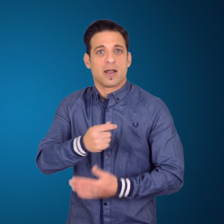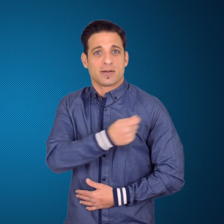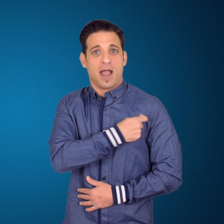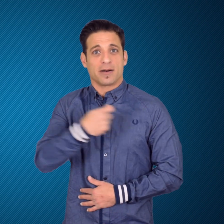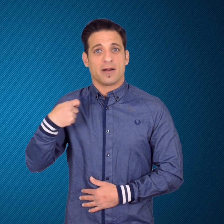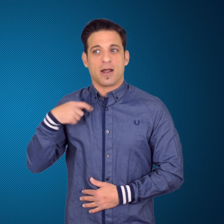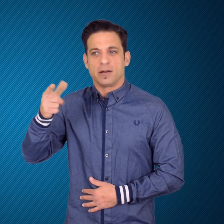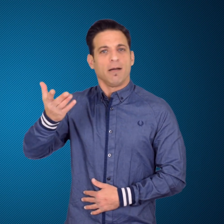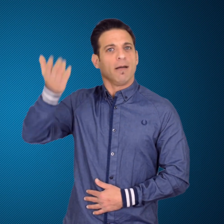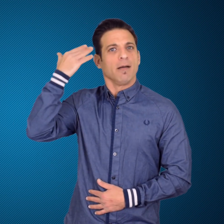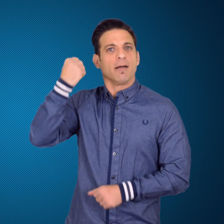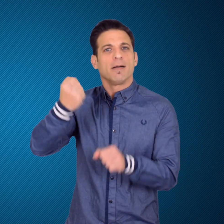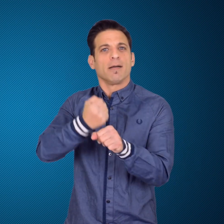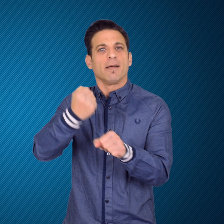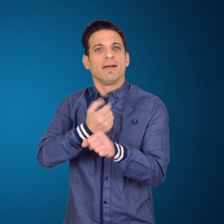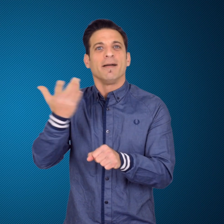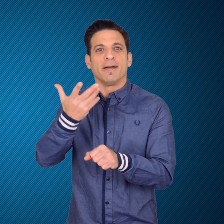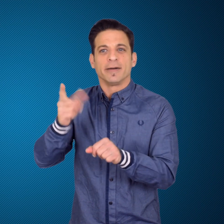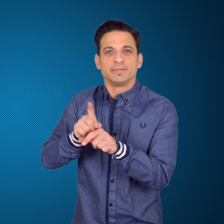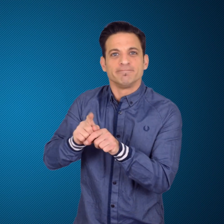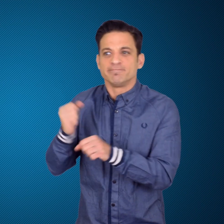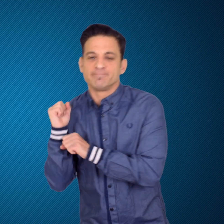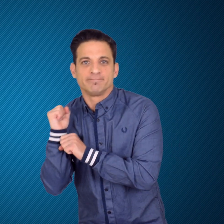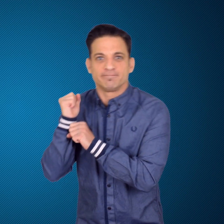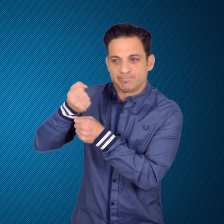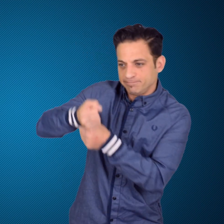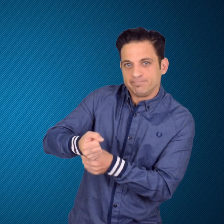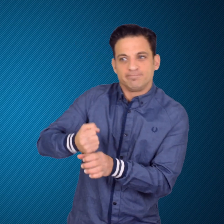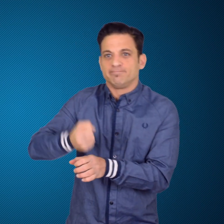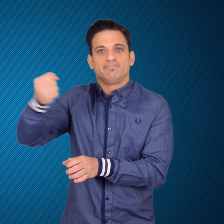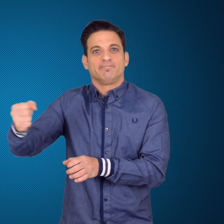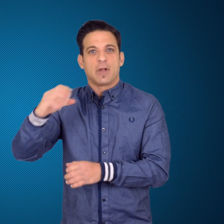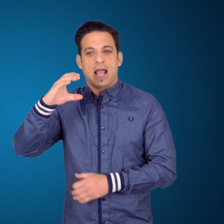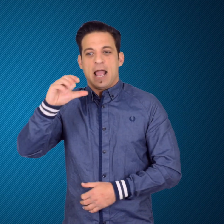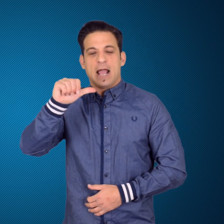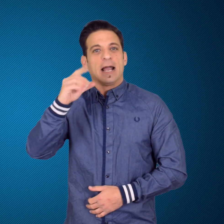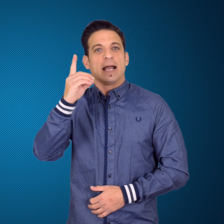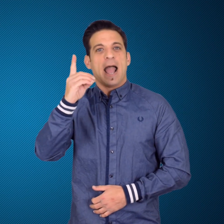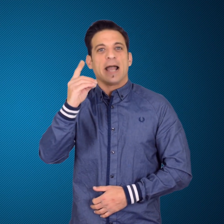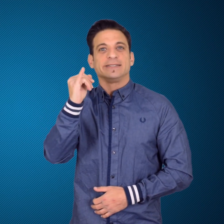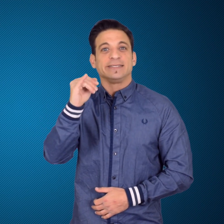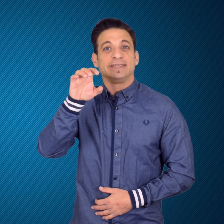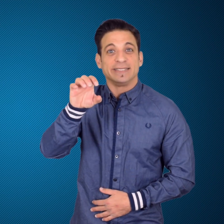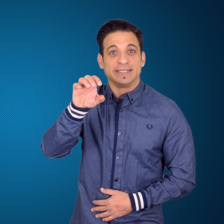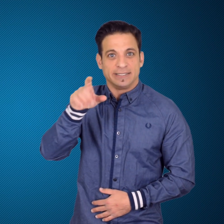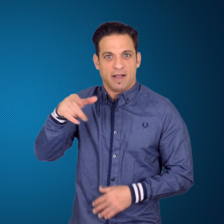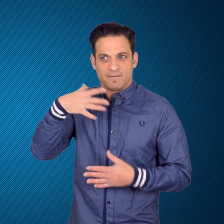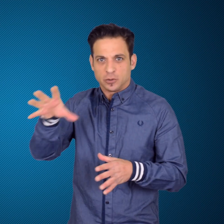has been participating in playoff matches at the Kenya